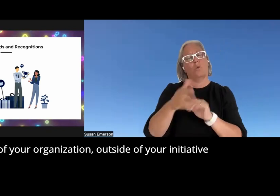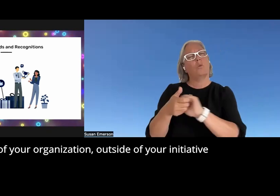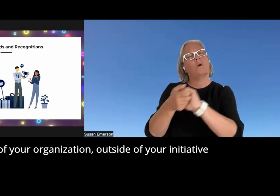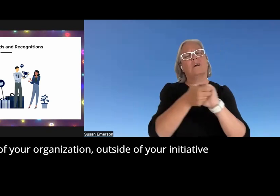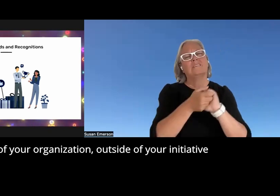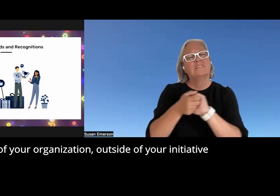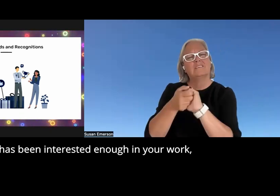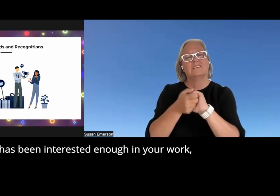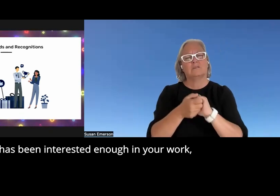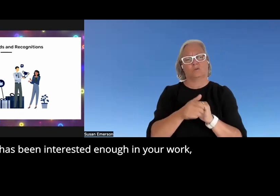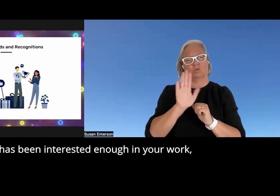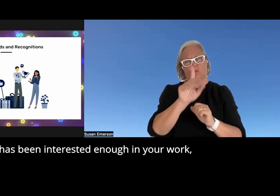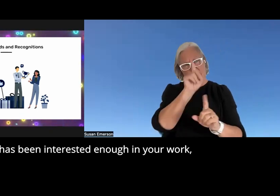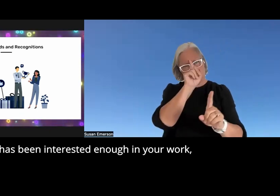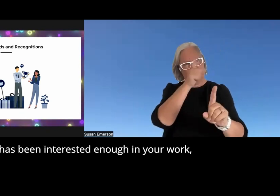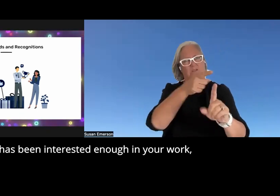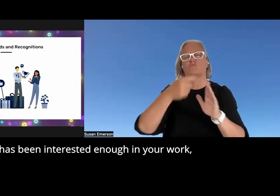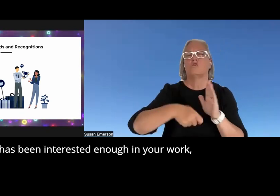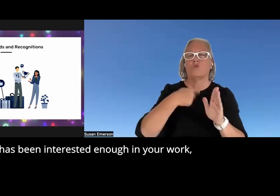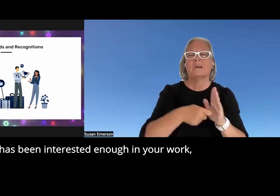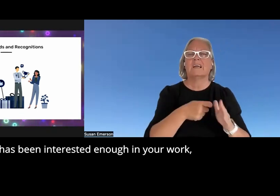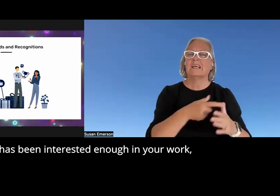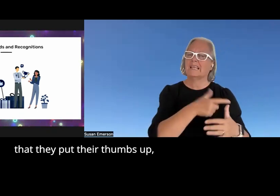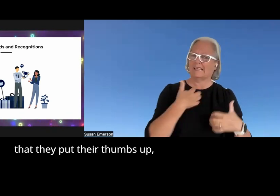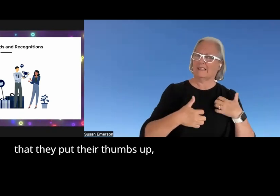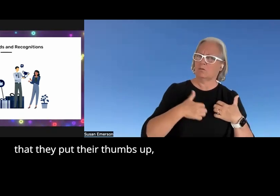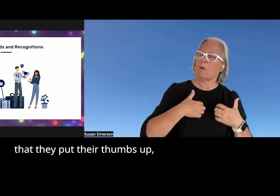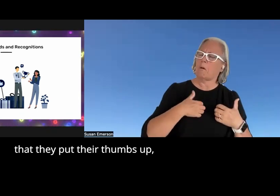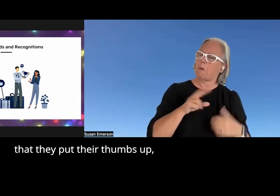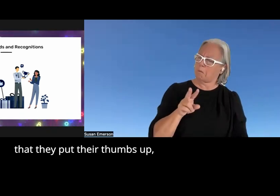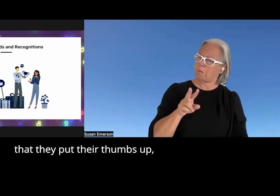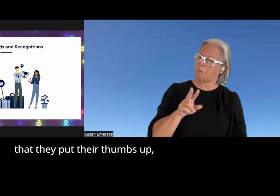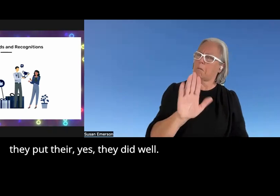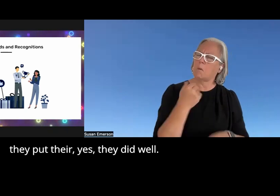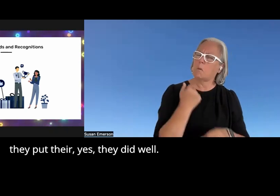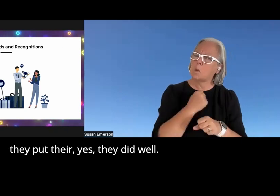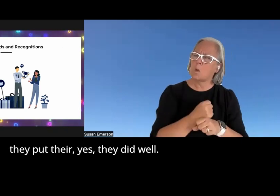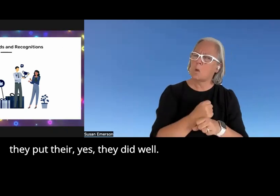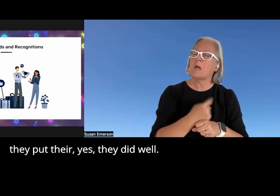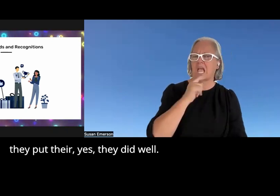initiative who has been interested enough in your work but they put their thumbs up they put their